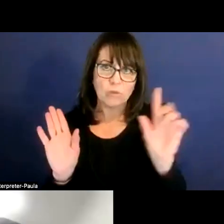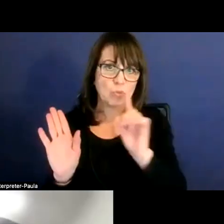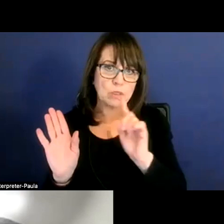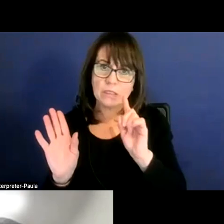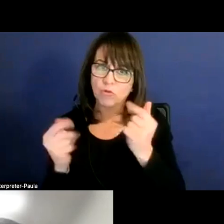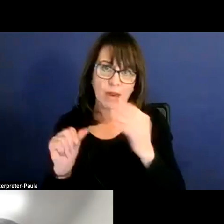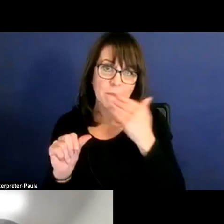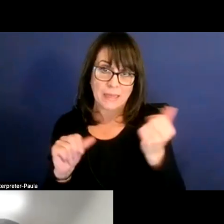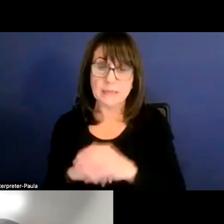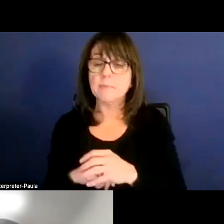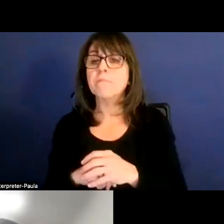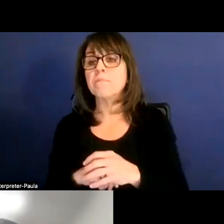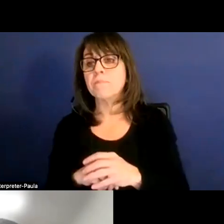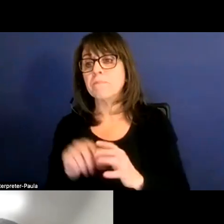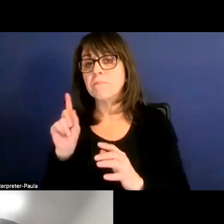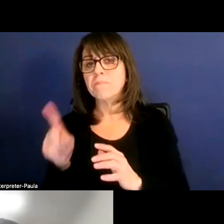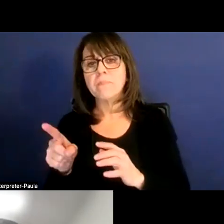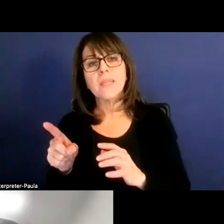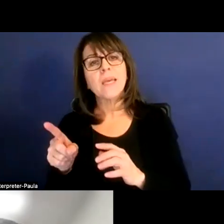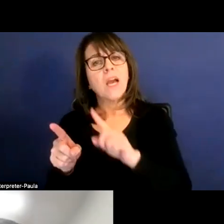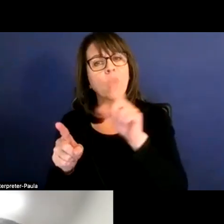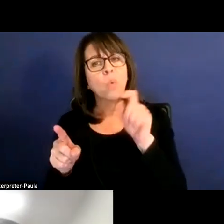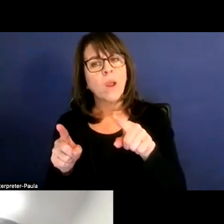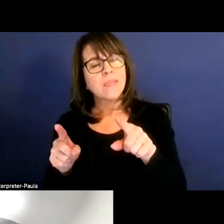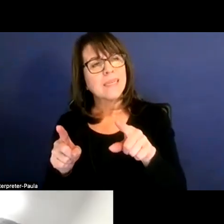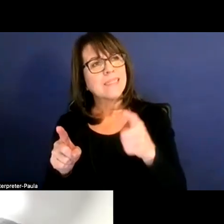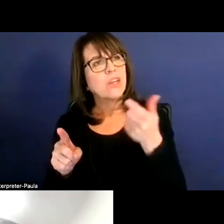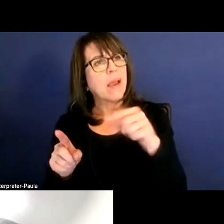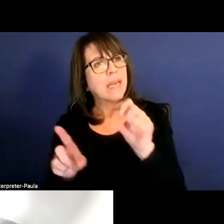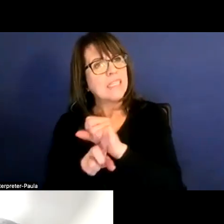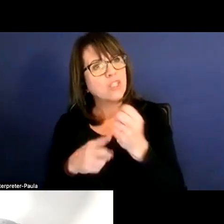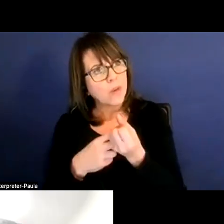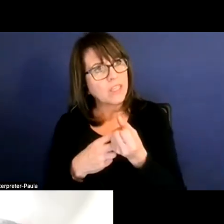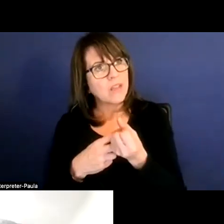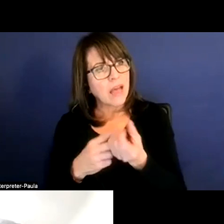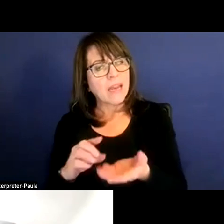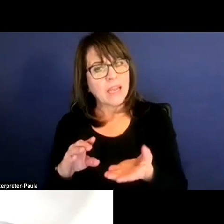And is there a scenario that is likely where enrollment increases? I know we're doing different